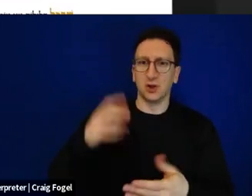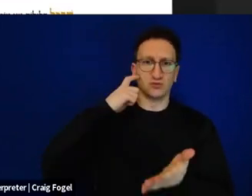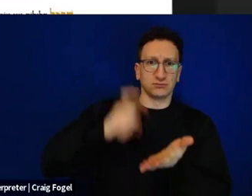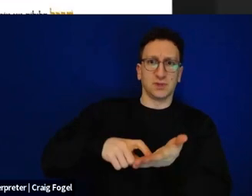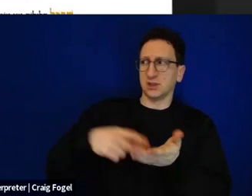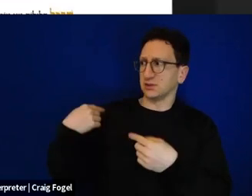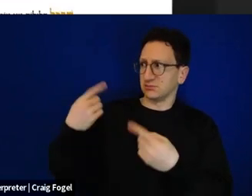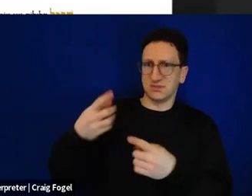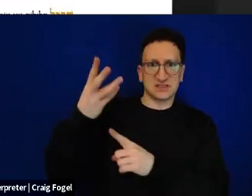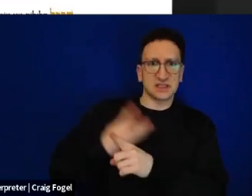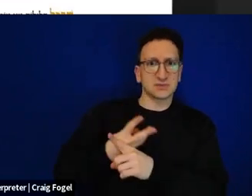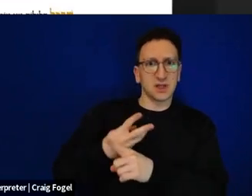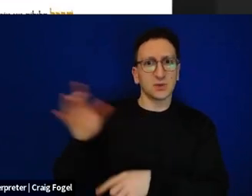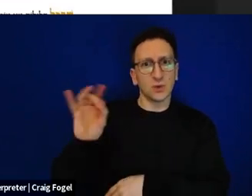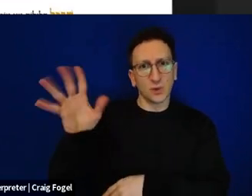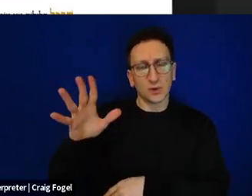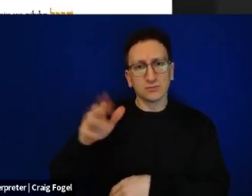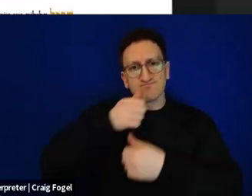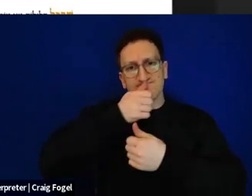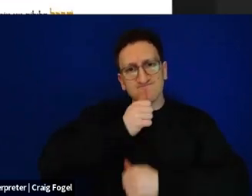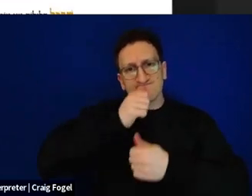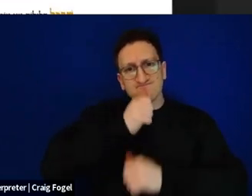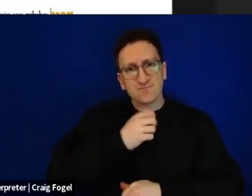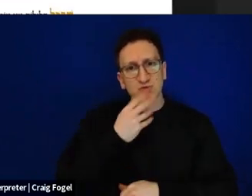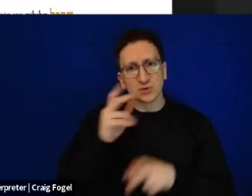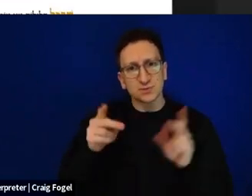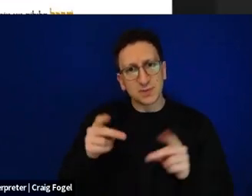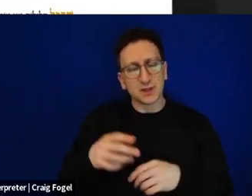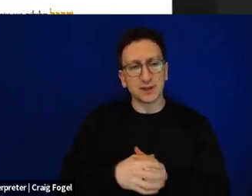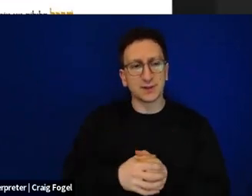and in the world in general, I think the first question we need to ask ourselves is Ma nishtana.